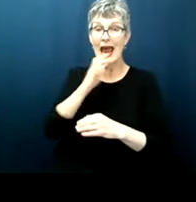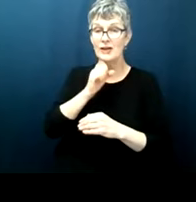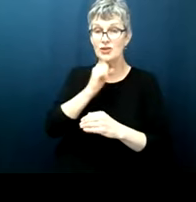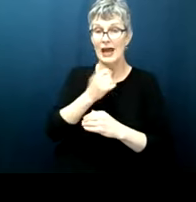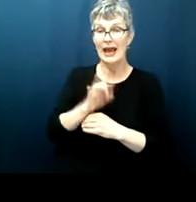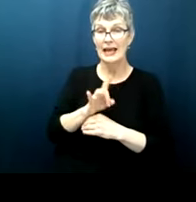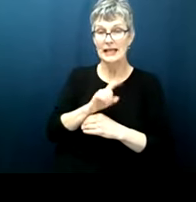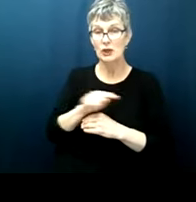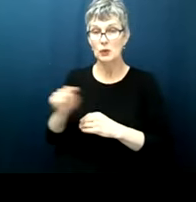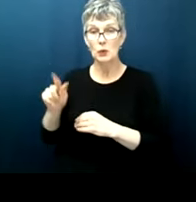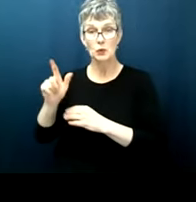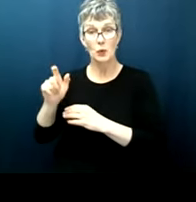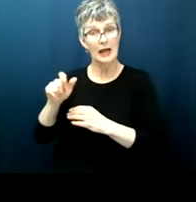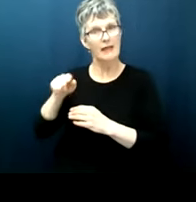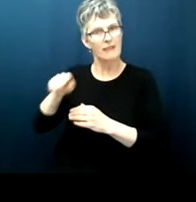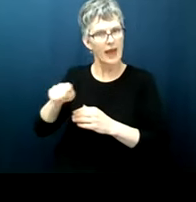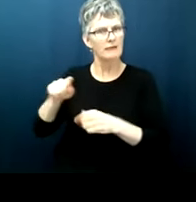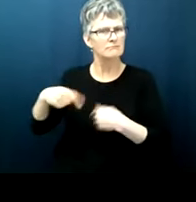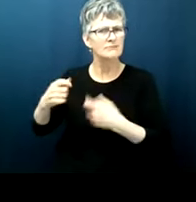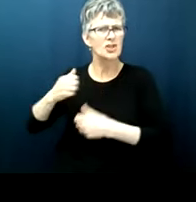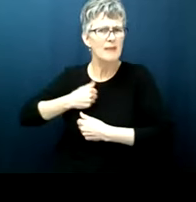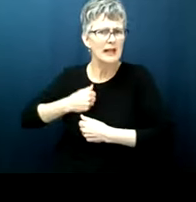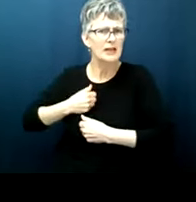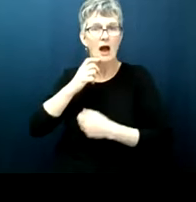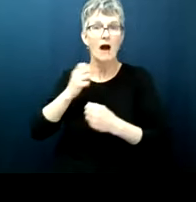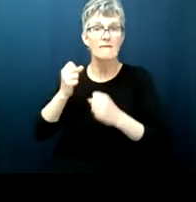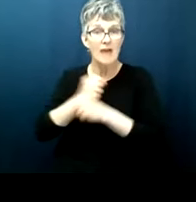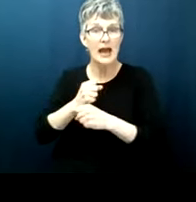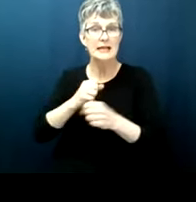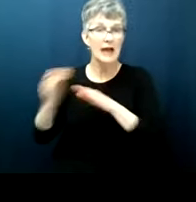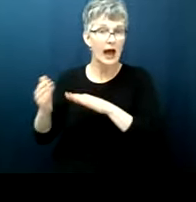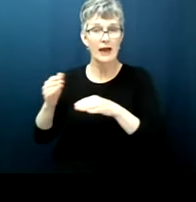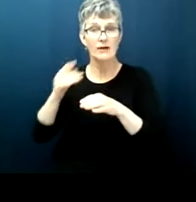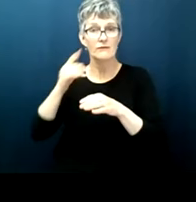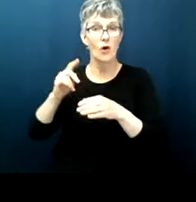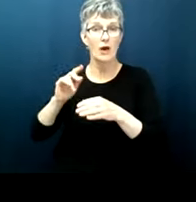each of those amendments is phrased the right to vote shall not be denied or abridged on account of